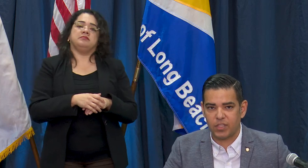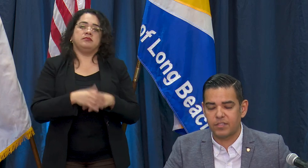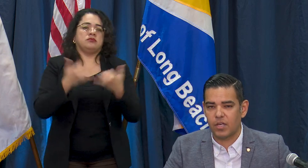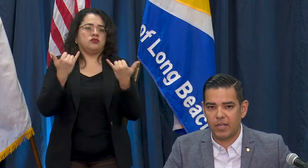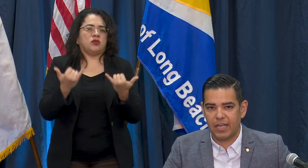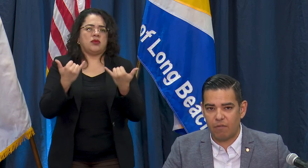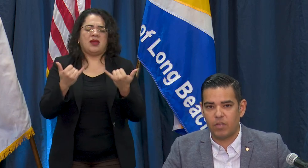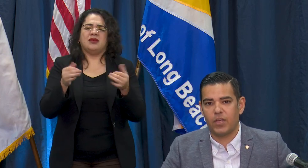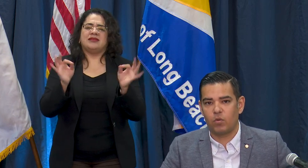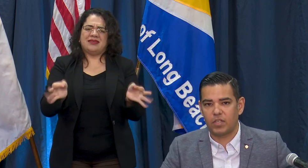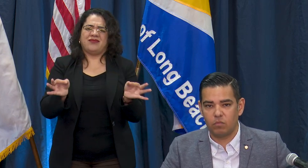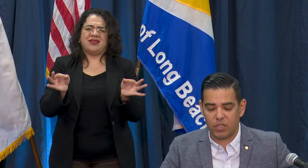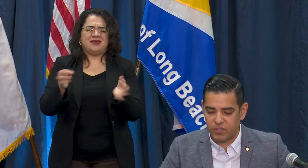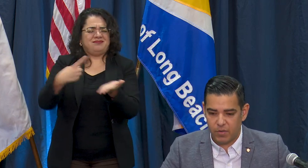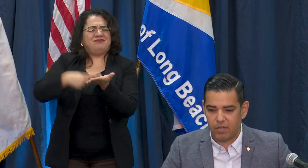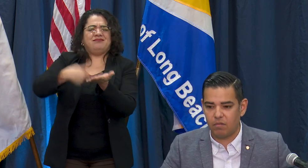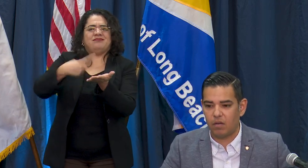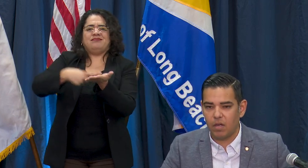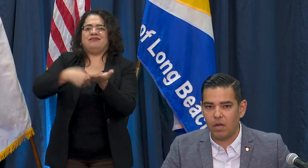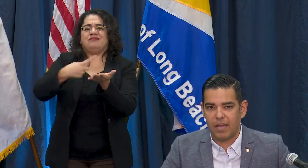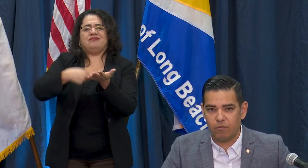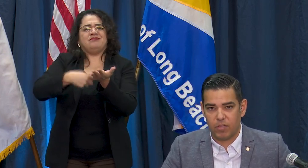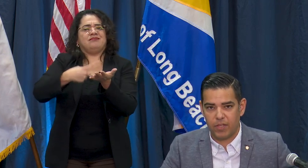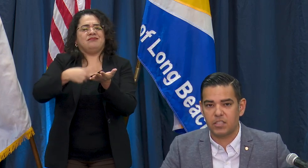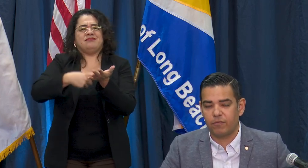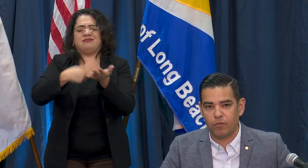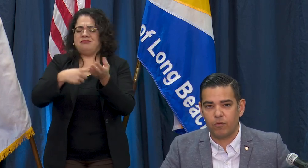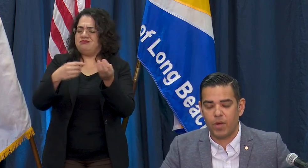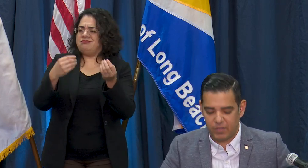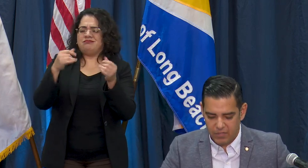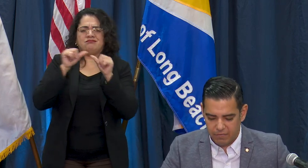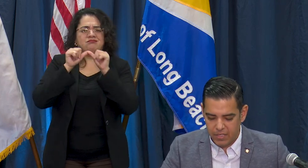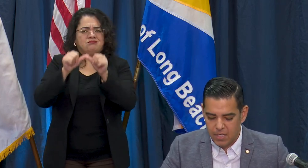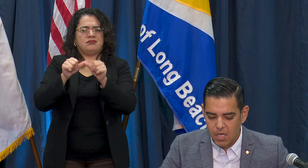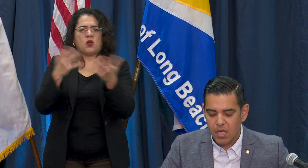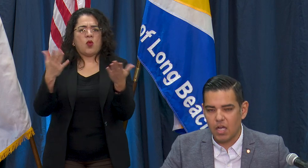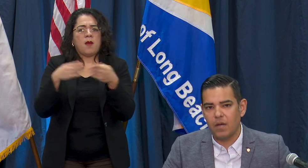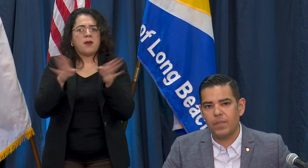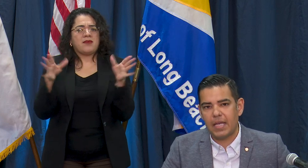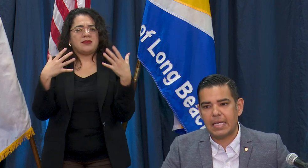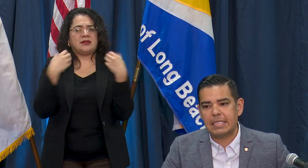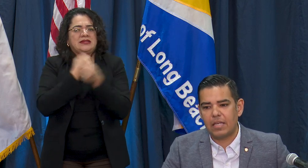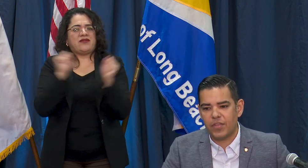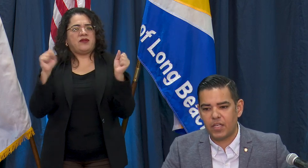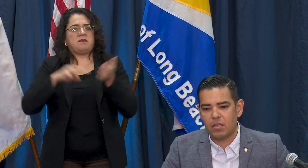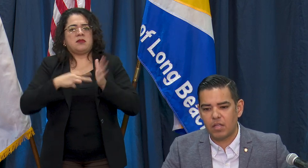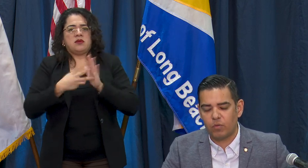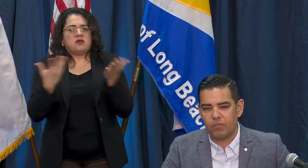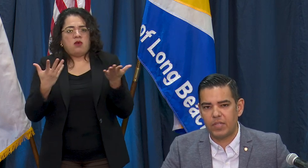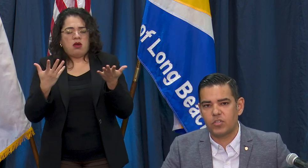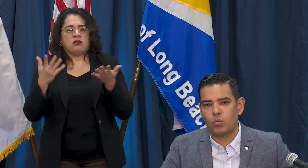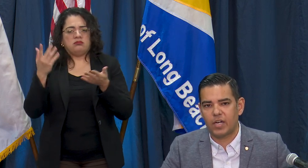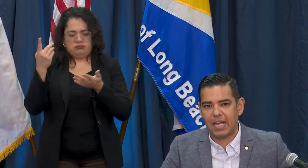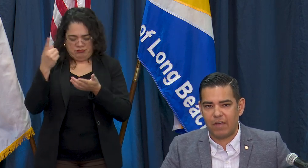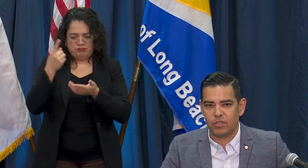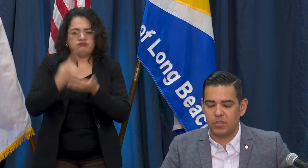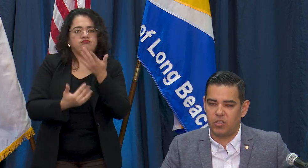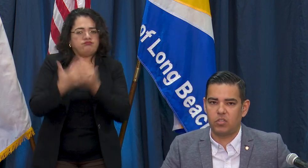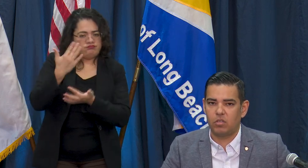we're considering everything for public safety and I think like we've mentioned we're going to have some additional